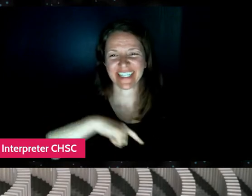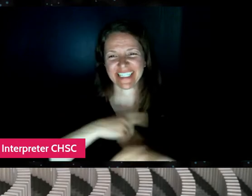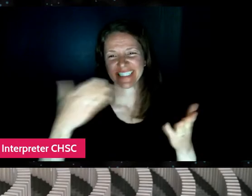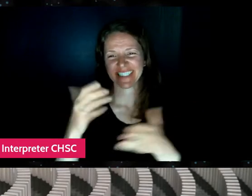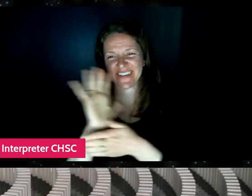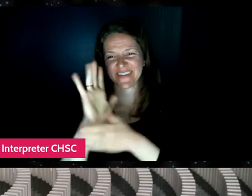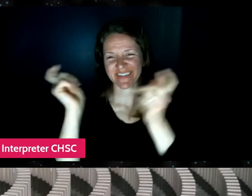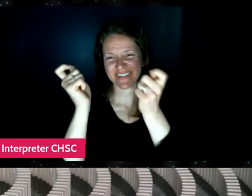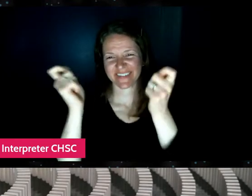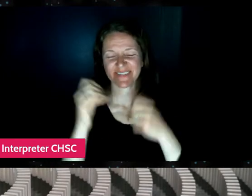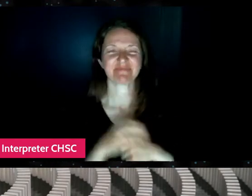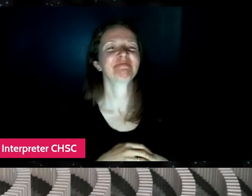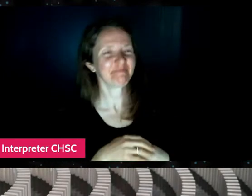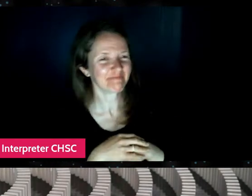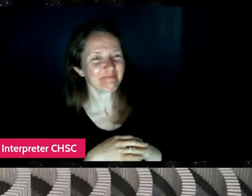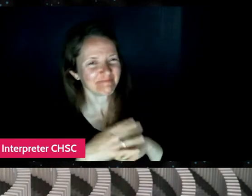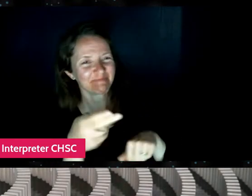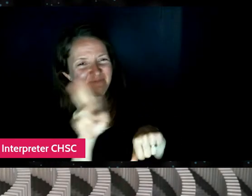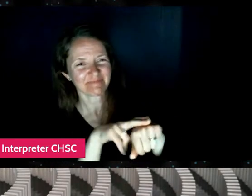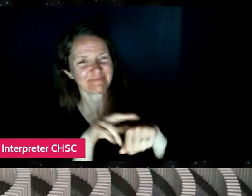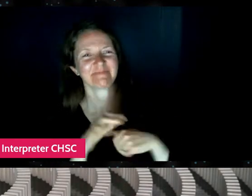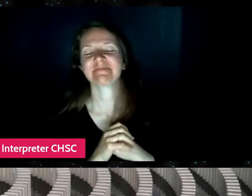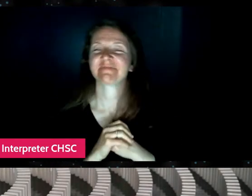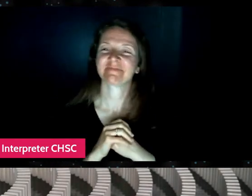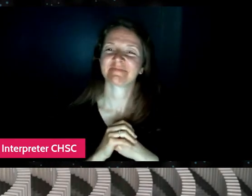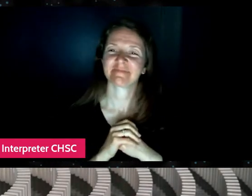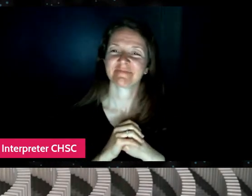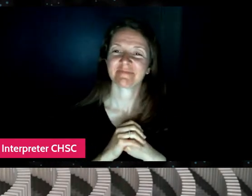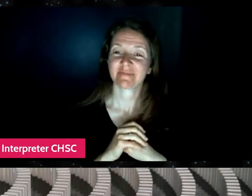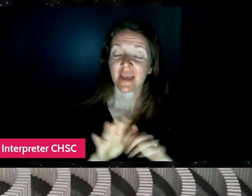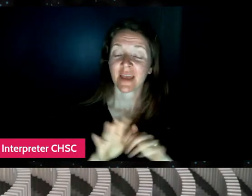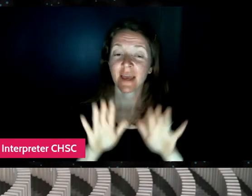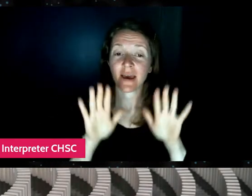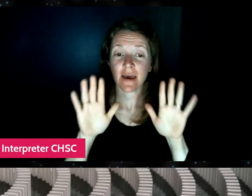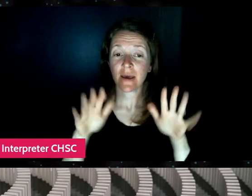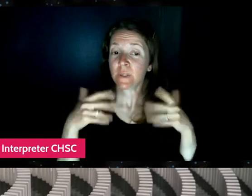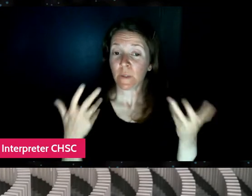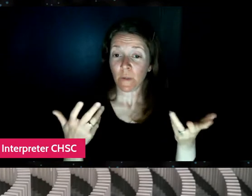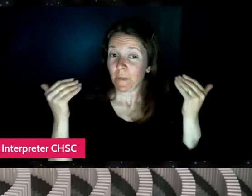Of course. Awesome. So let's get started.